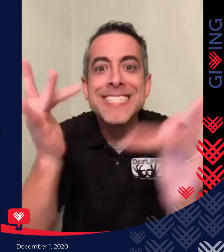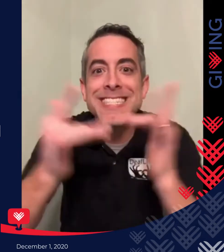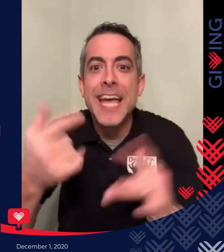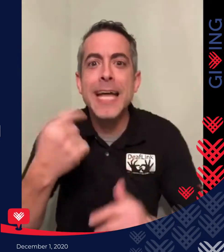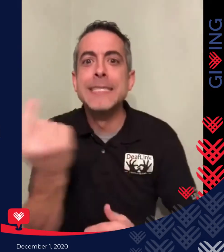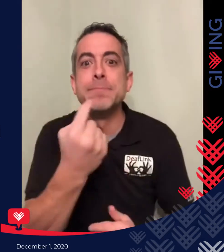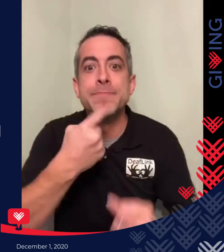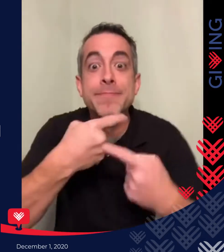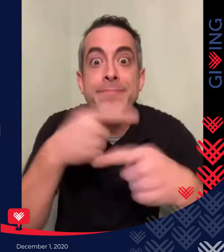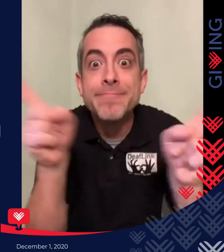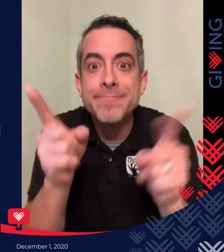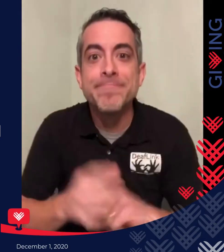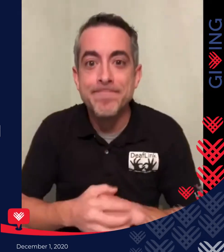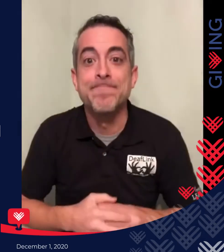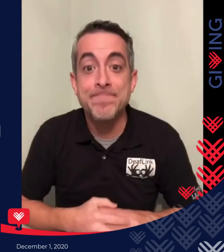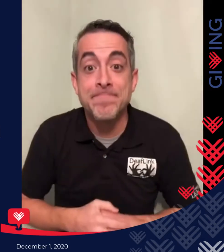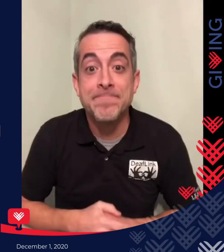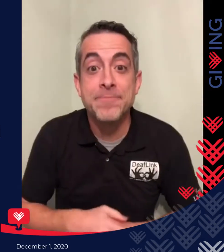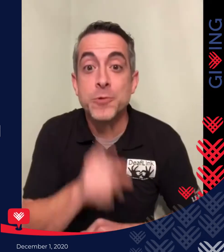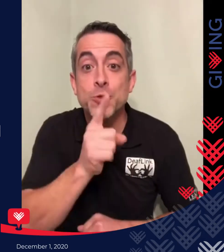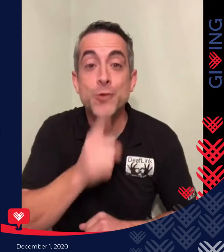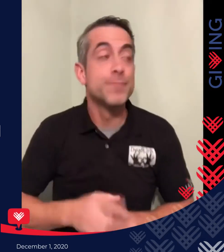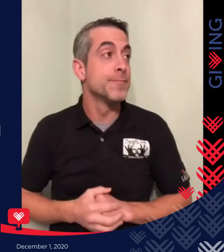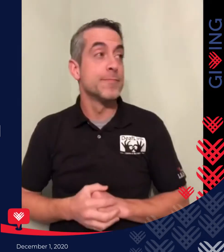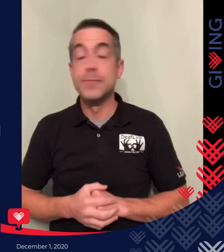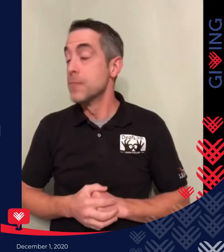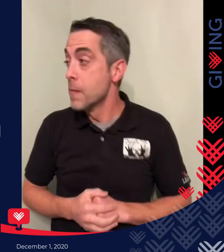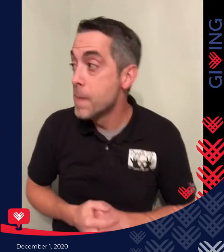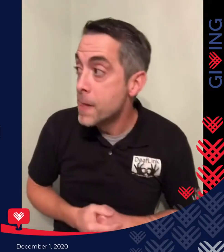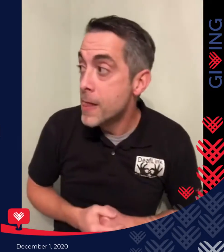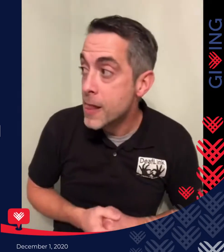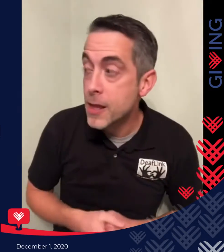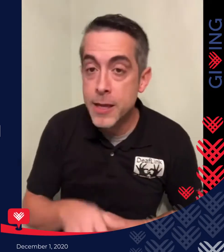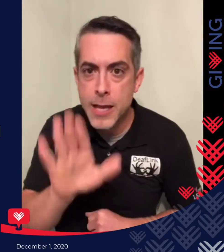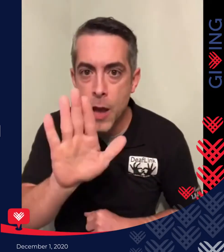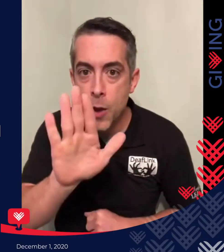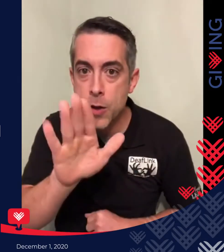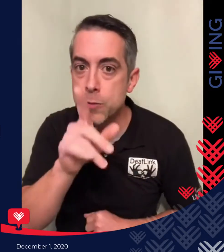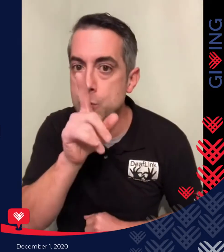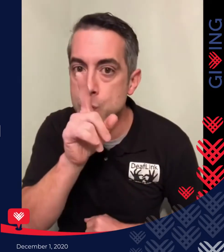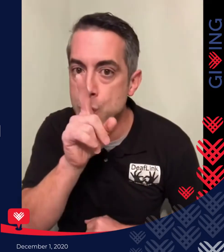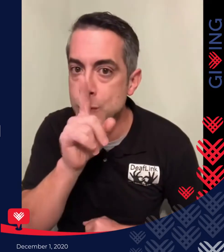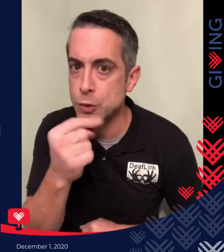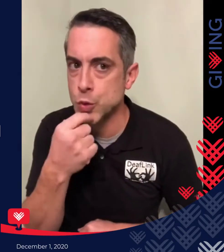Hey everybody, I am really excited to share something with you. This is serious. Now,